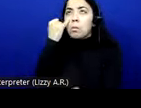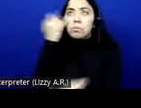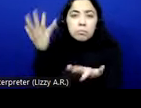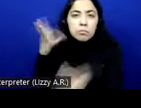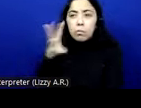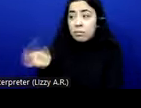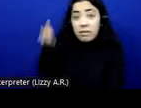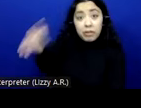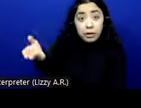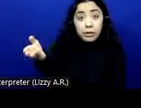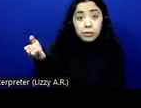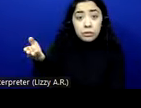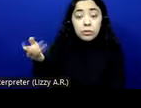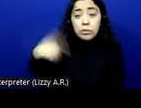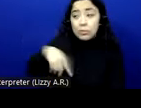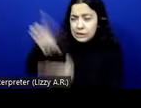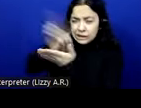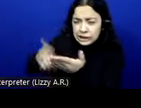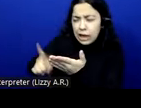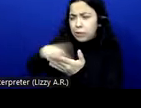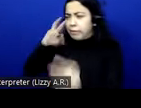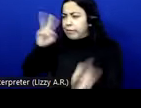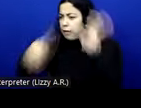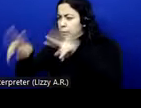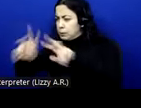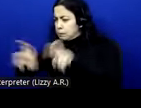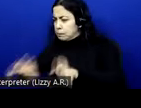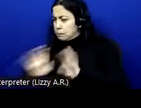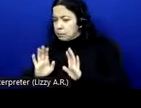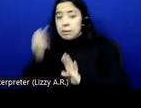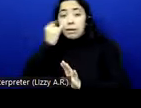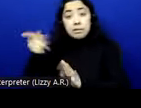the one we're designing or evaluating has specific features that people can activate,